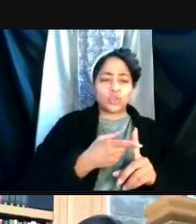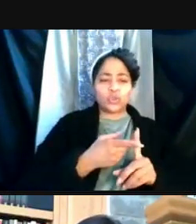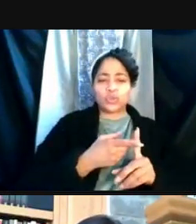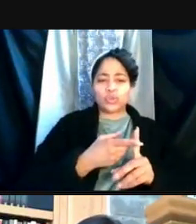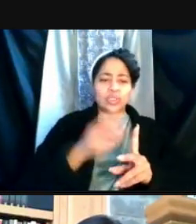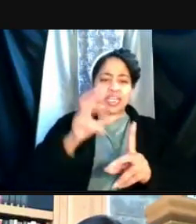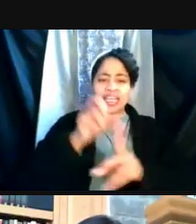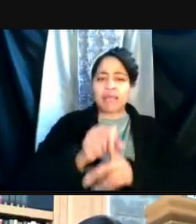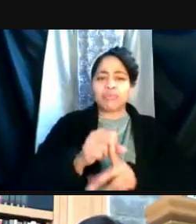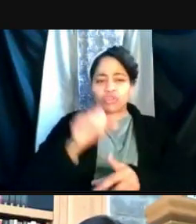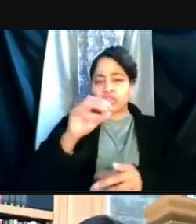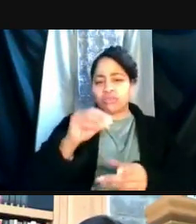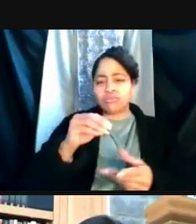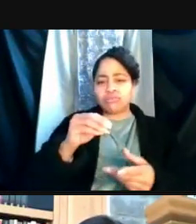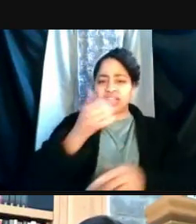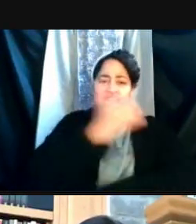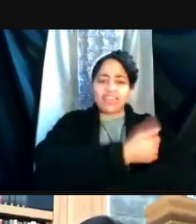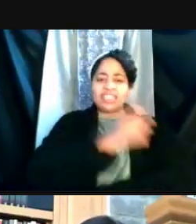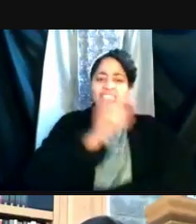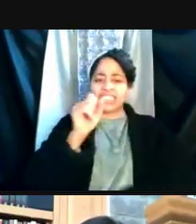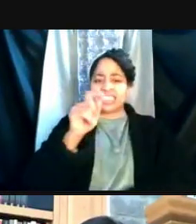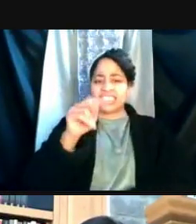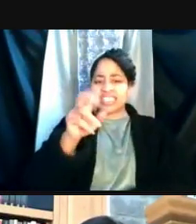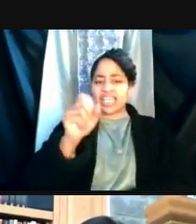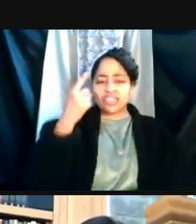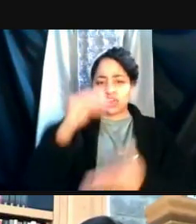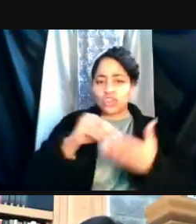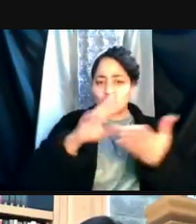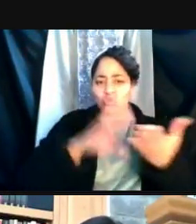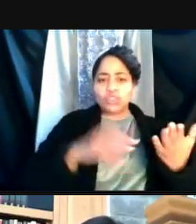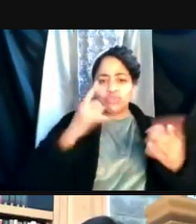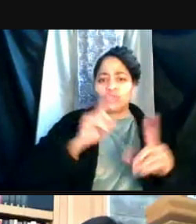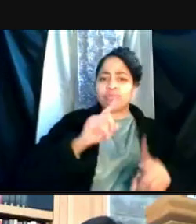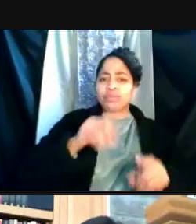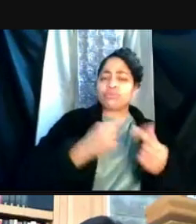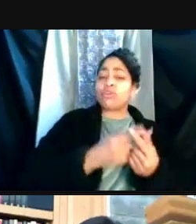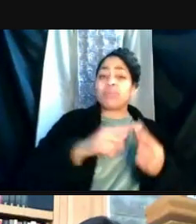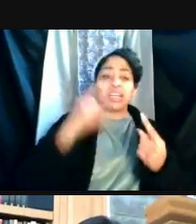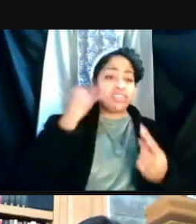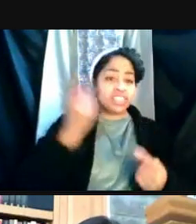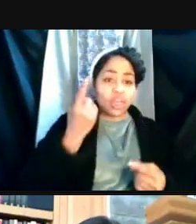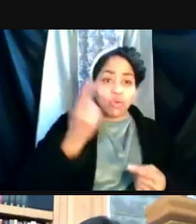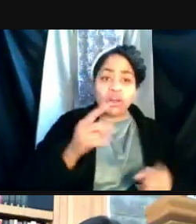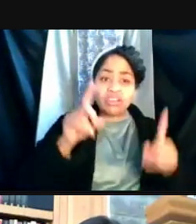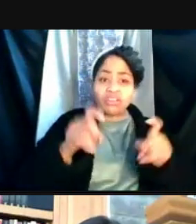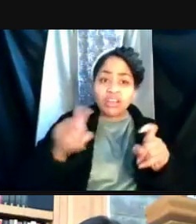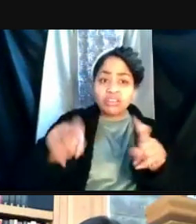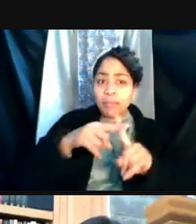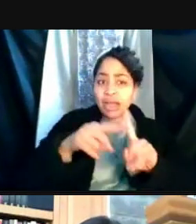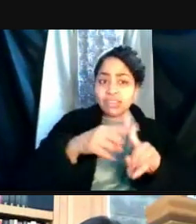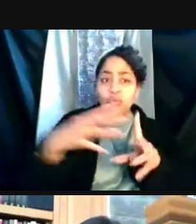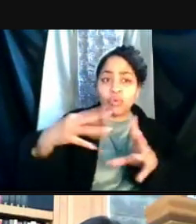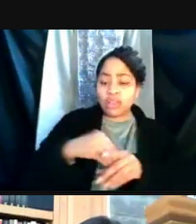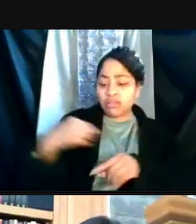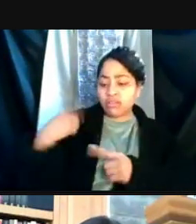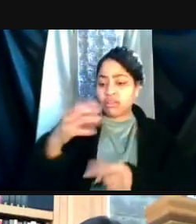on the ResponsiBLUE, but if somebody has tested positive within the past 90 days,